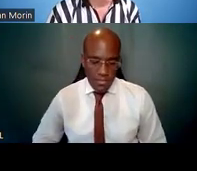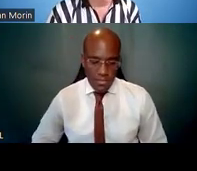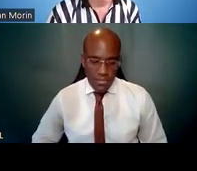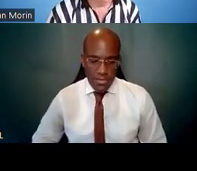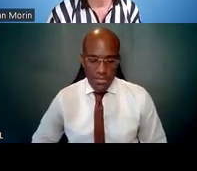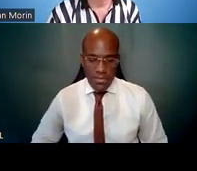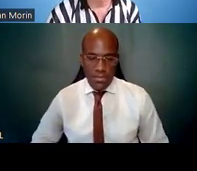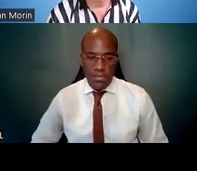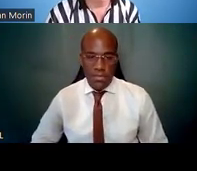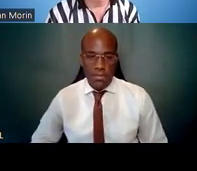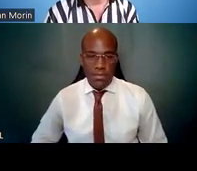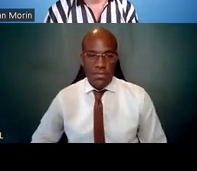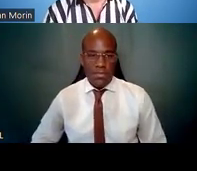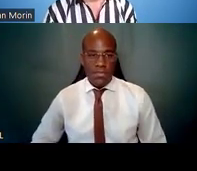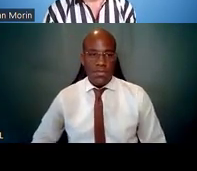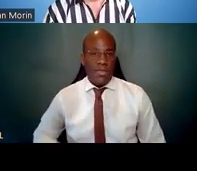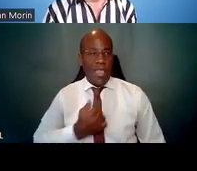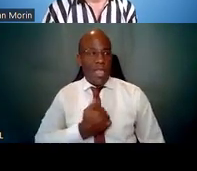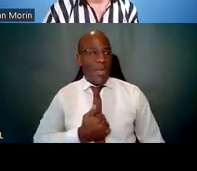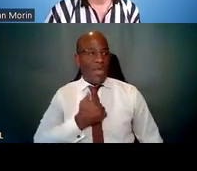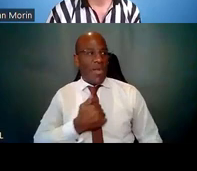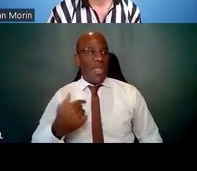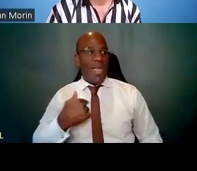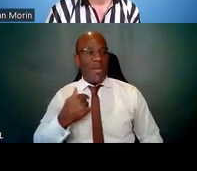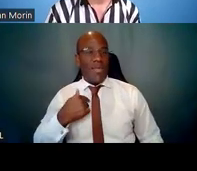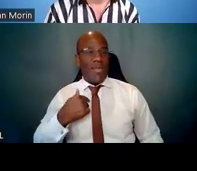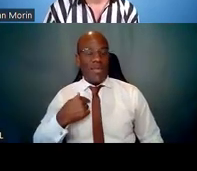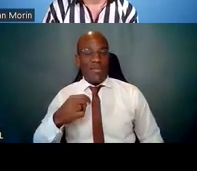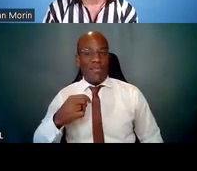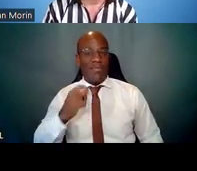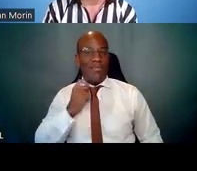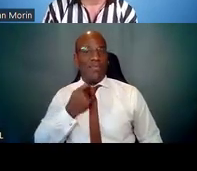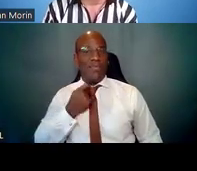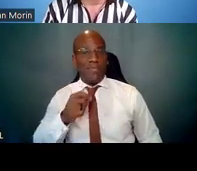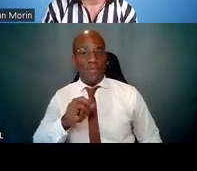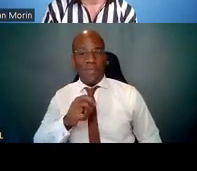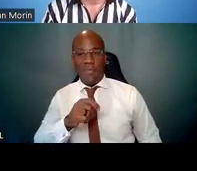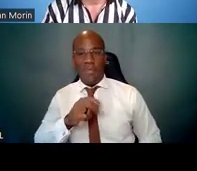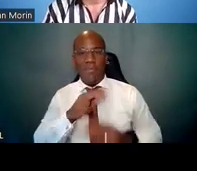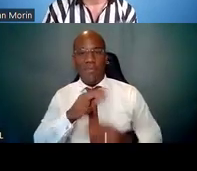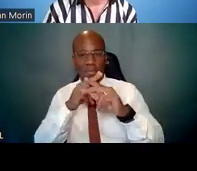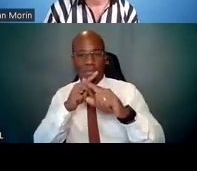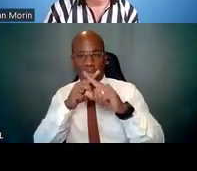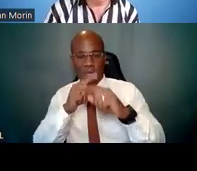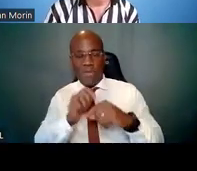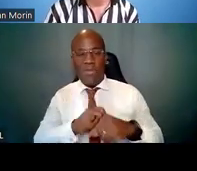Lynn Morin: Sorry, I can't multi-task, I was muted. So, identifying goals -- as I mentioned,